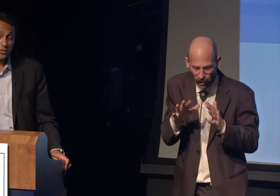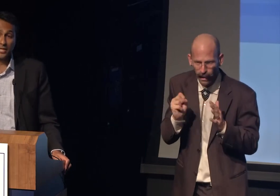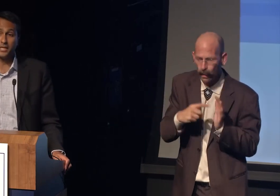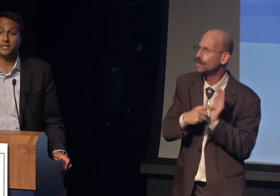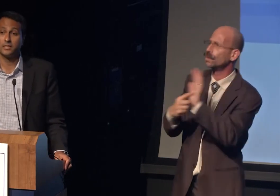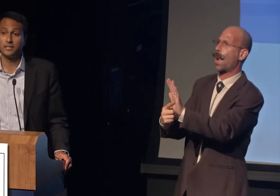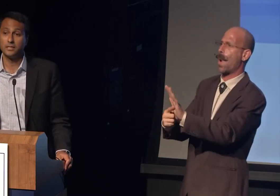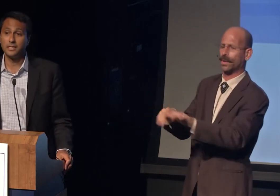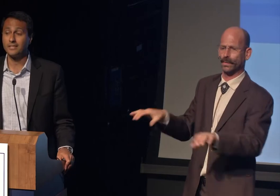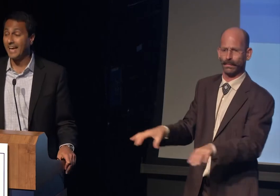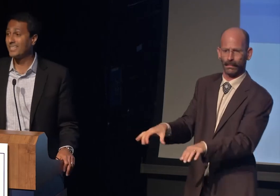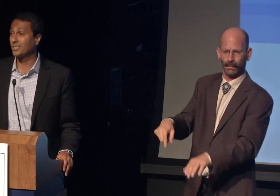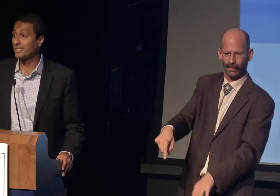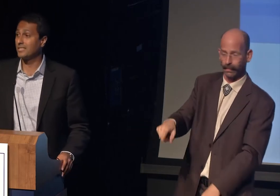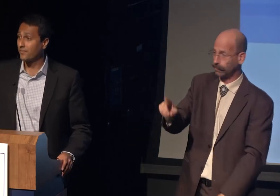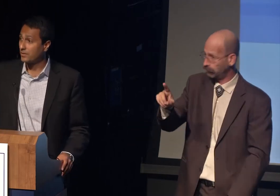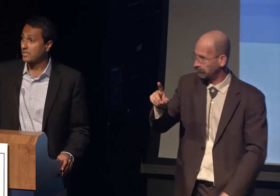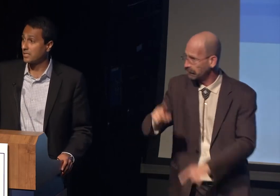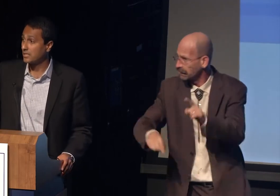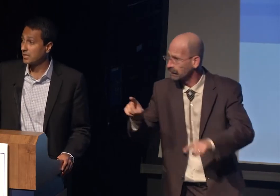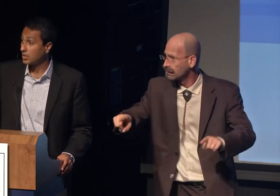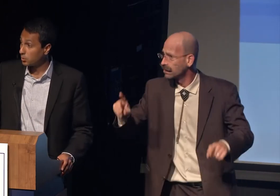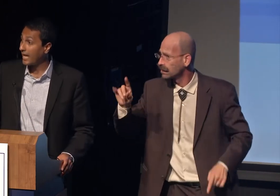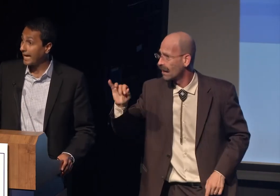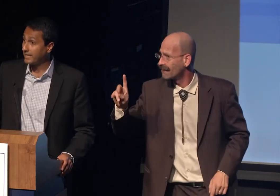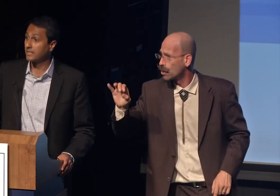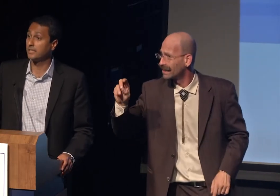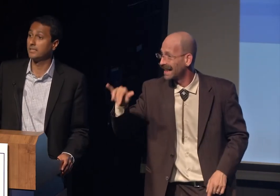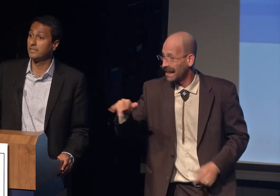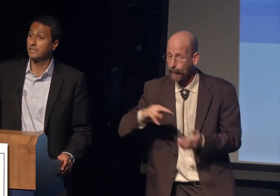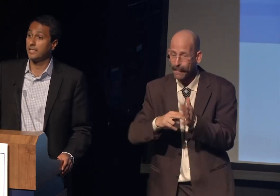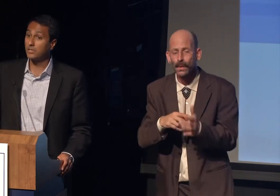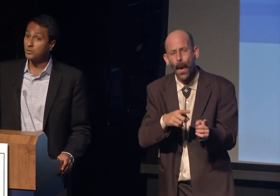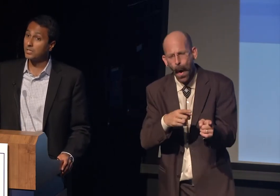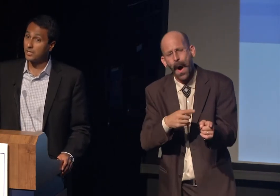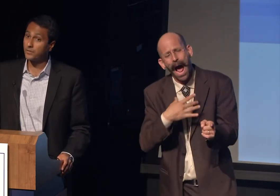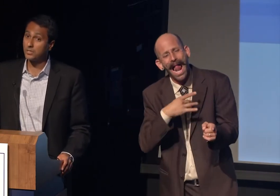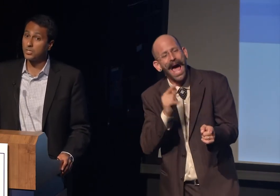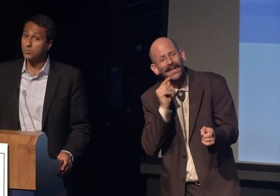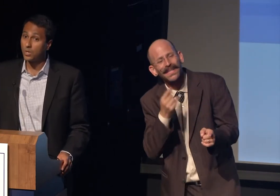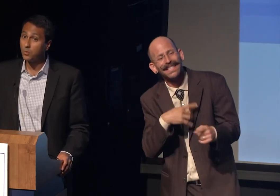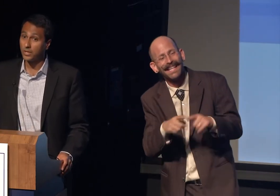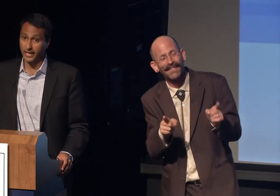Diversity isn't just the differences you like, it's also the differences you don't like.